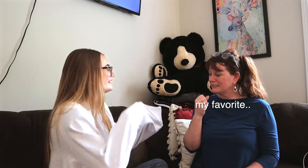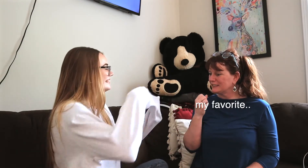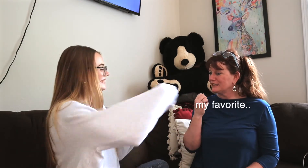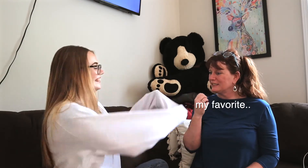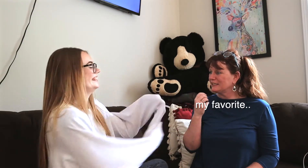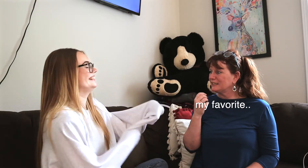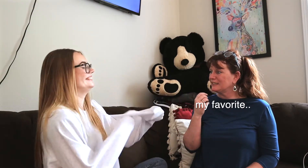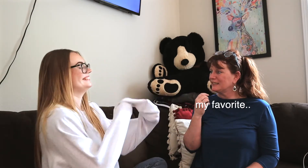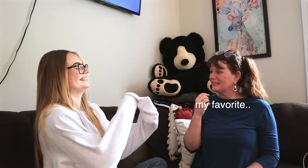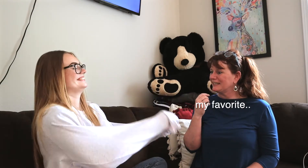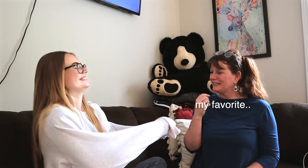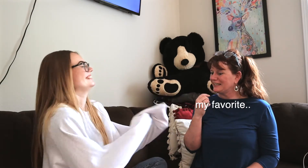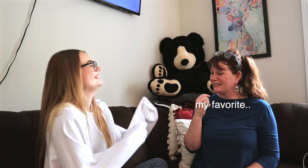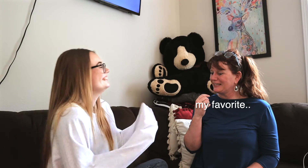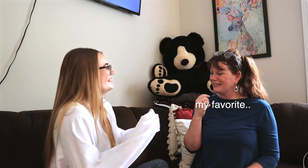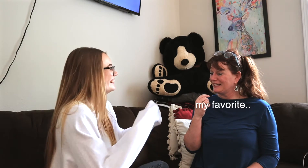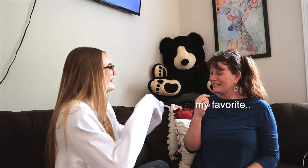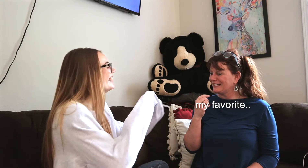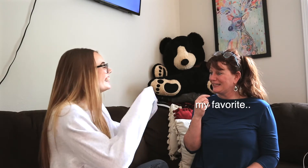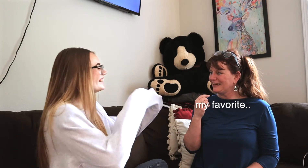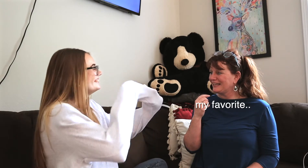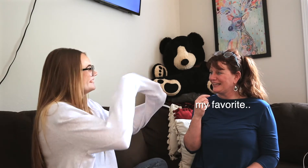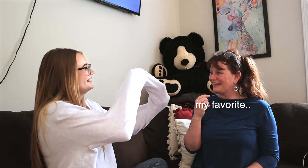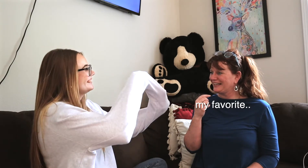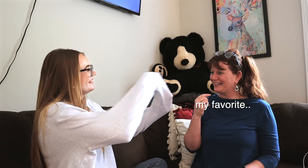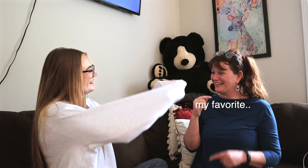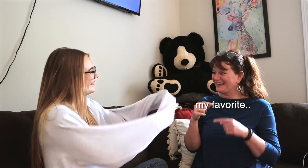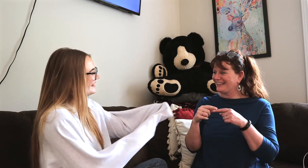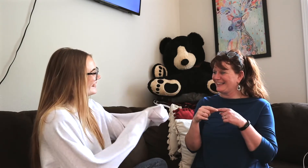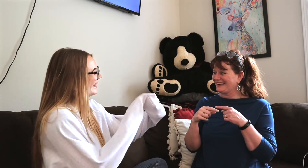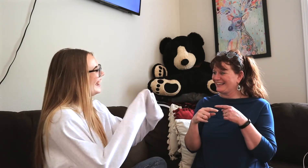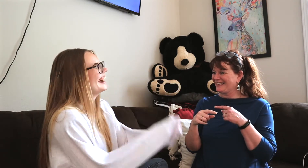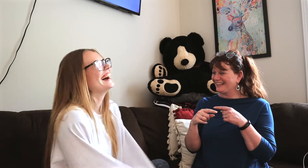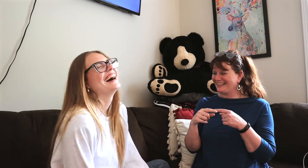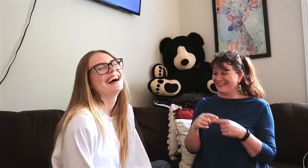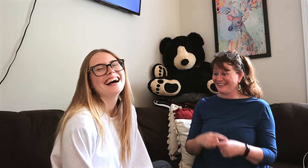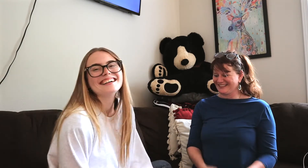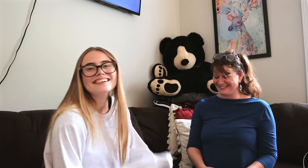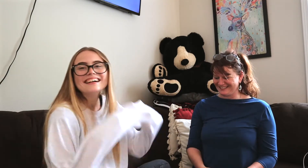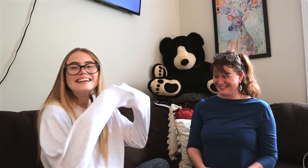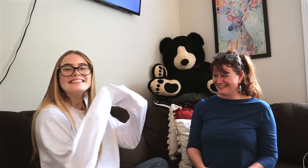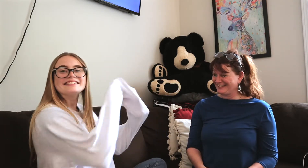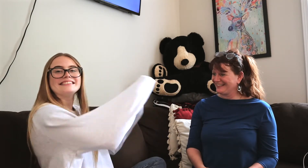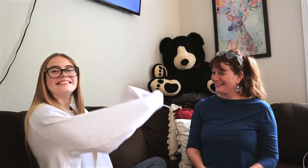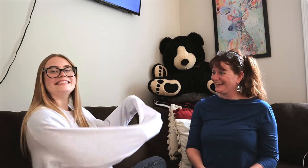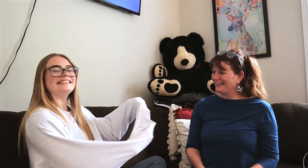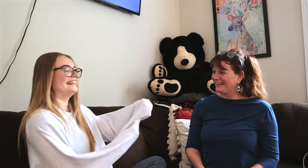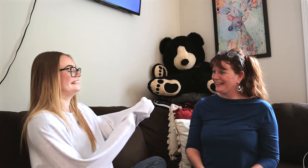*sammie giggling*